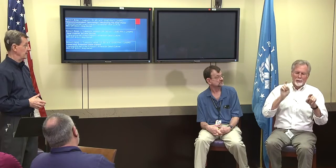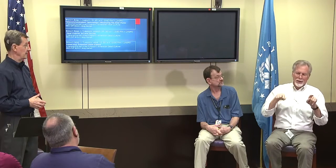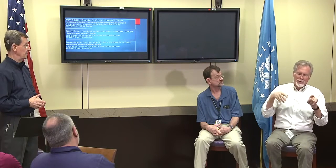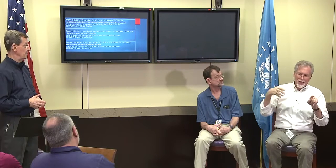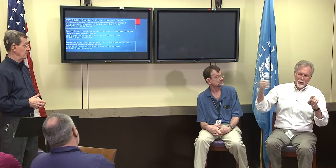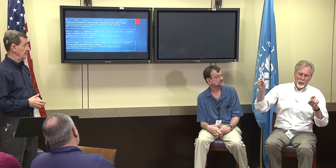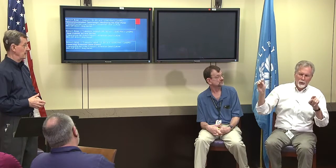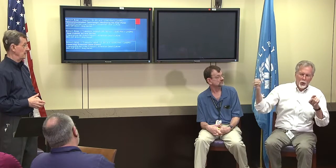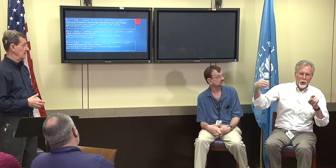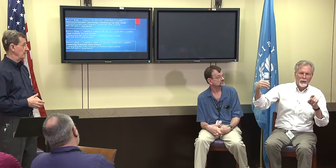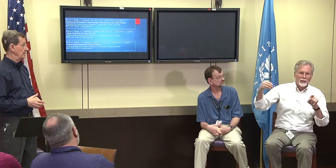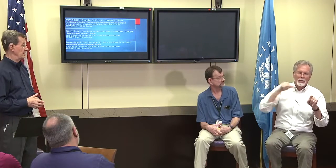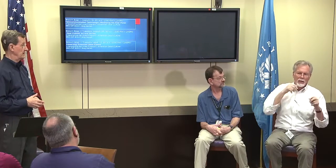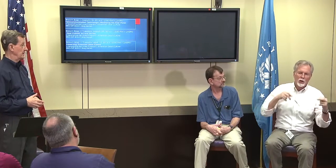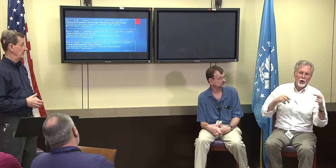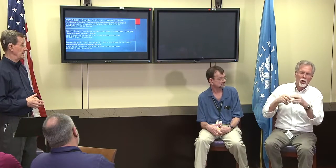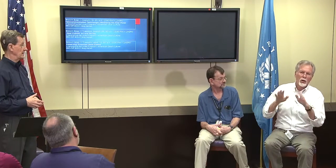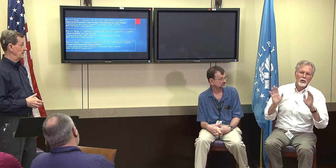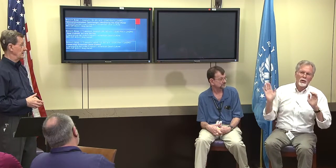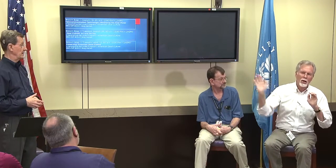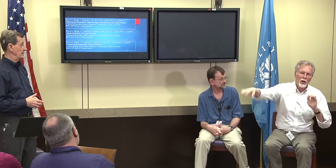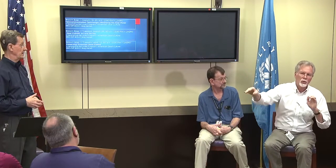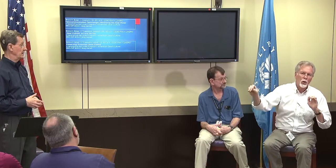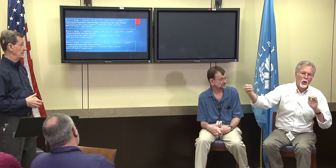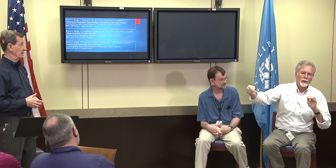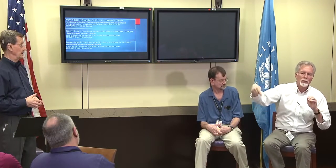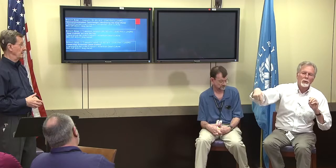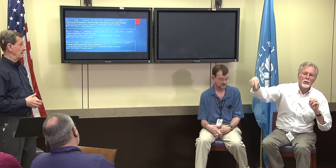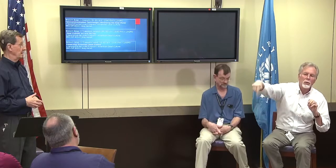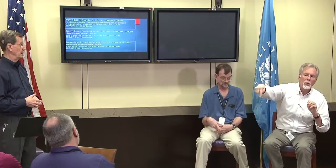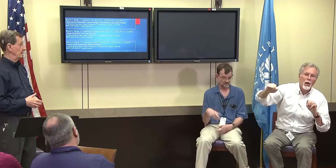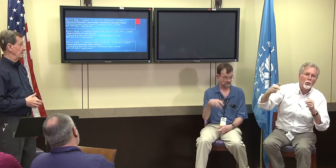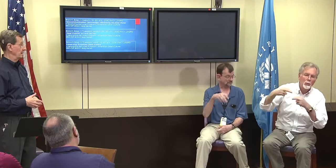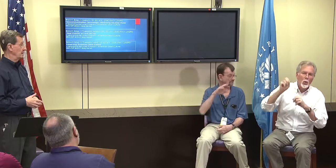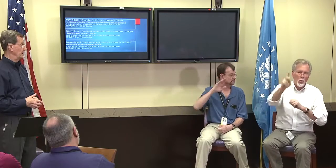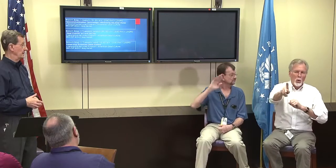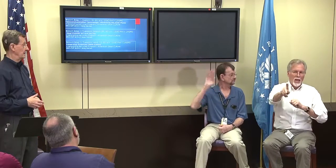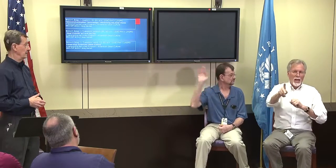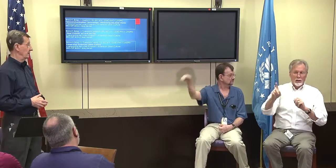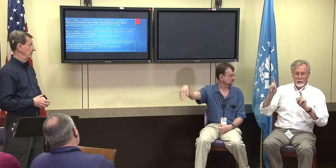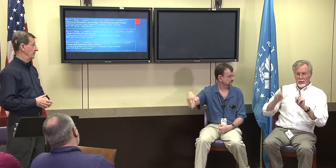If a person is calling through a video phone you have to be somewhere else, you can't be in the room with them.